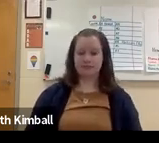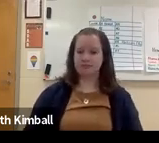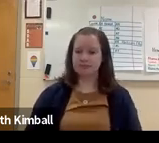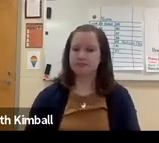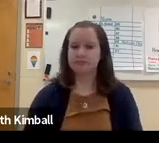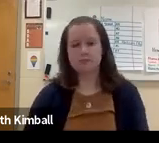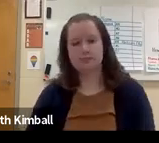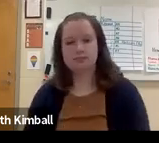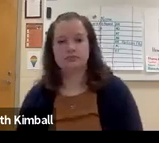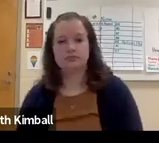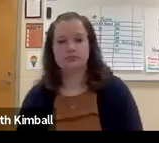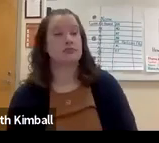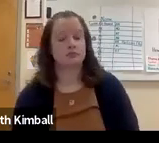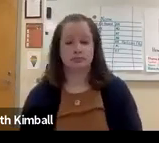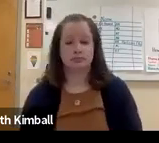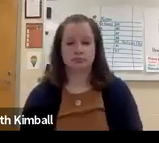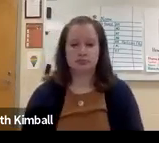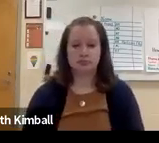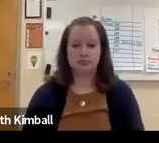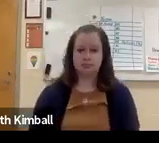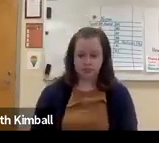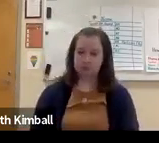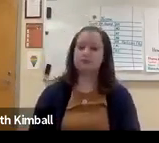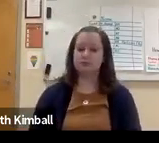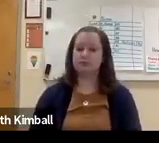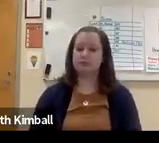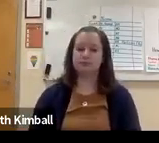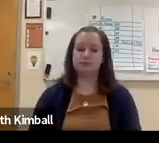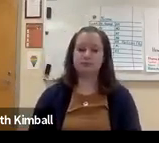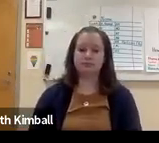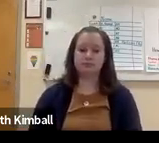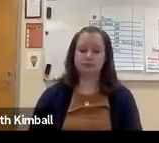Well, great. We're just about at our time, Richard. Yeah, I noticed that.